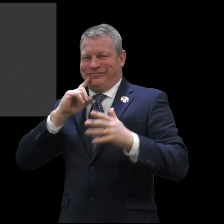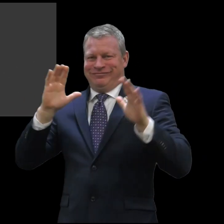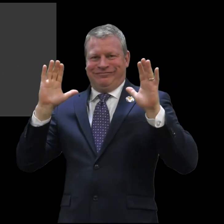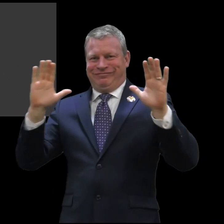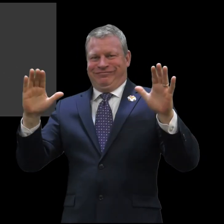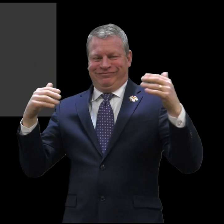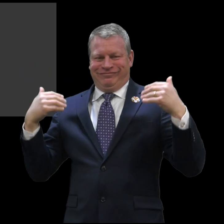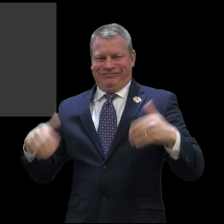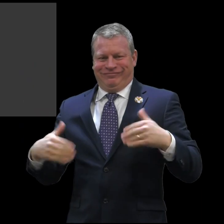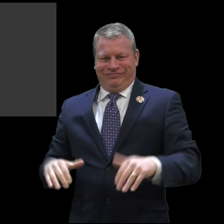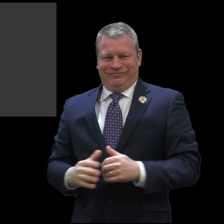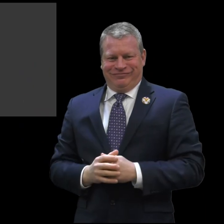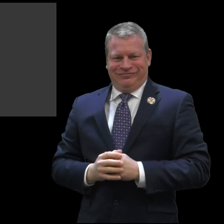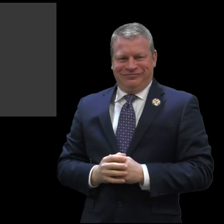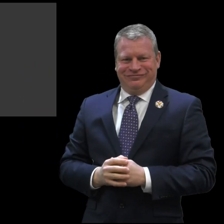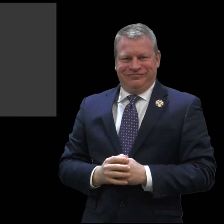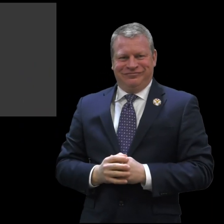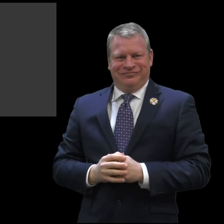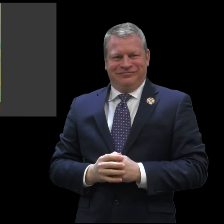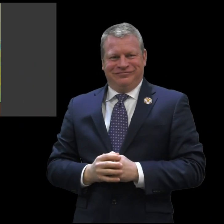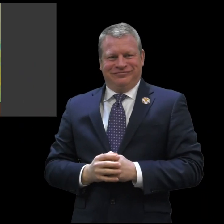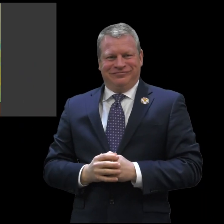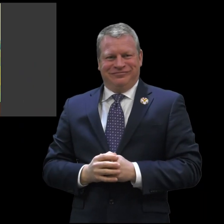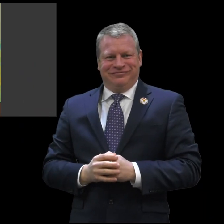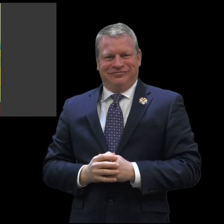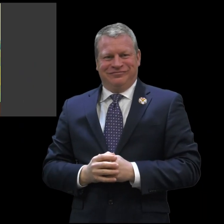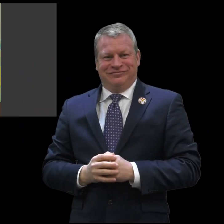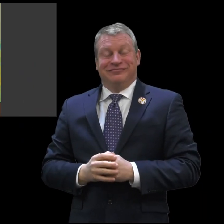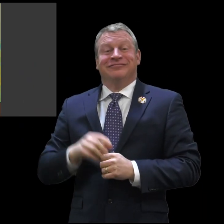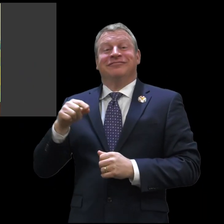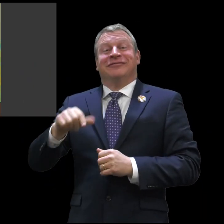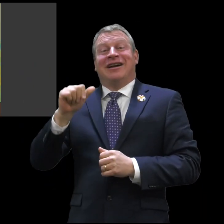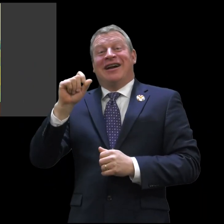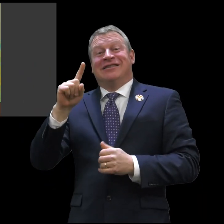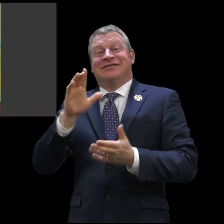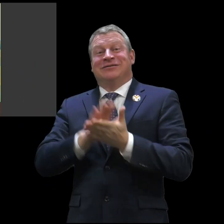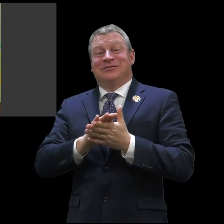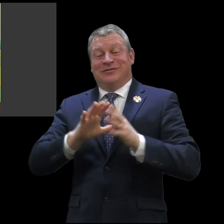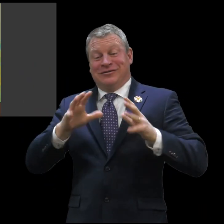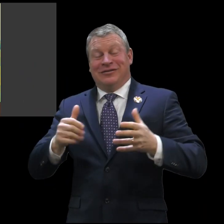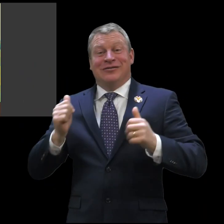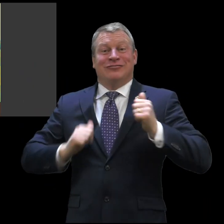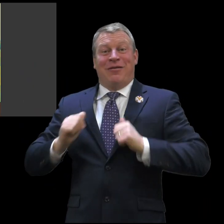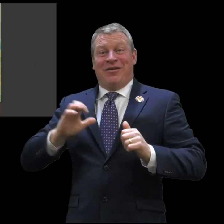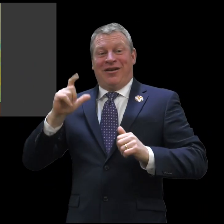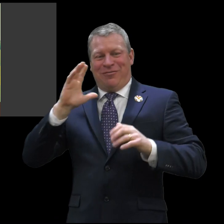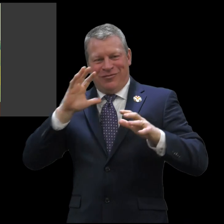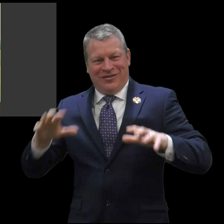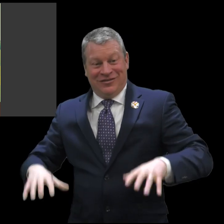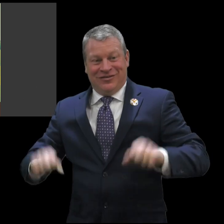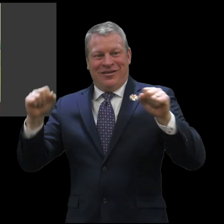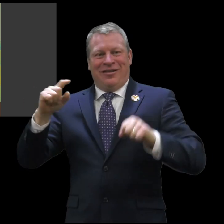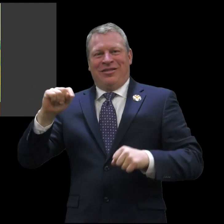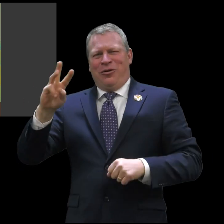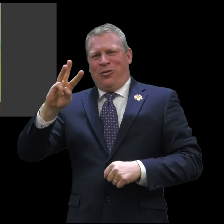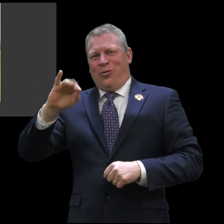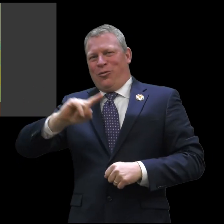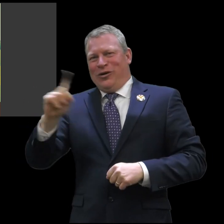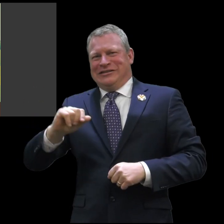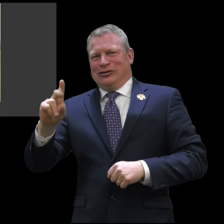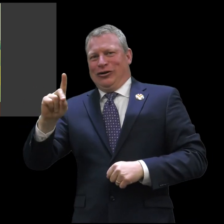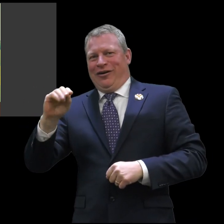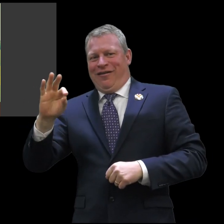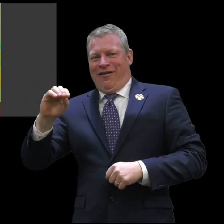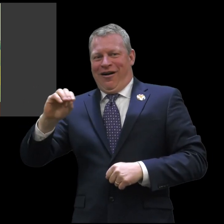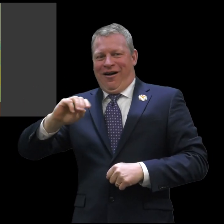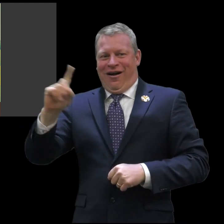in this wonderful performance here at the American School for the Deaf. Our